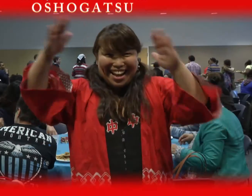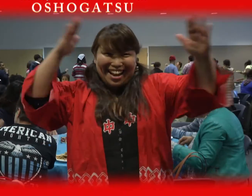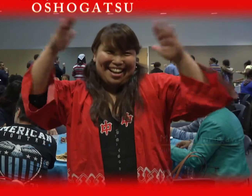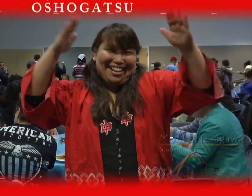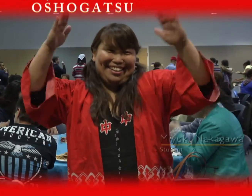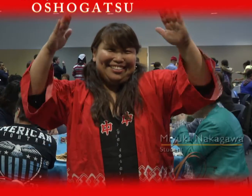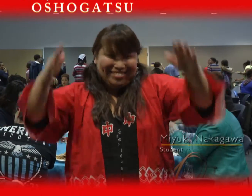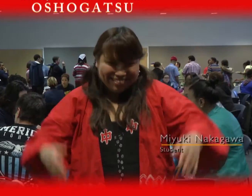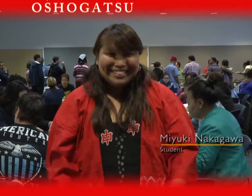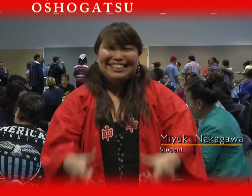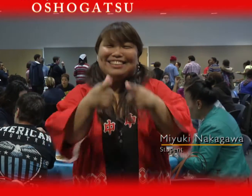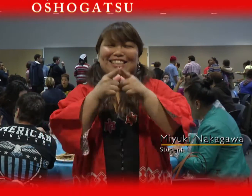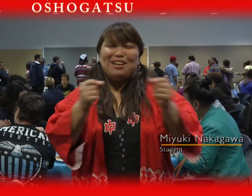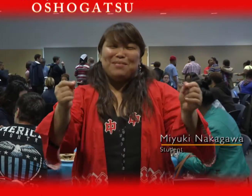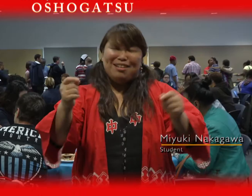Hello everyone!